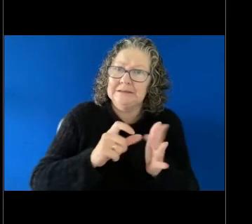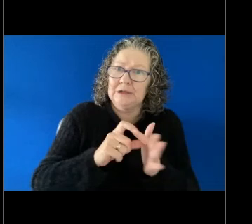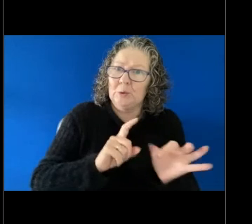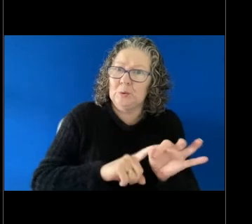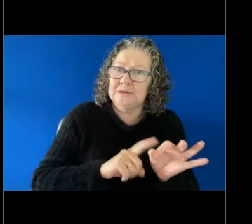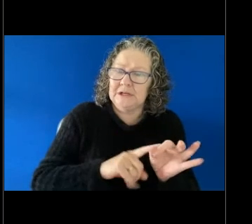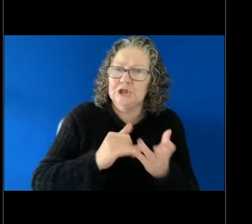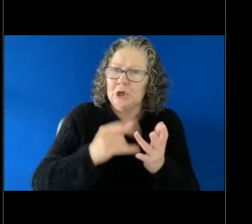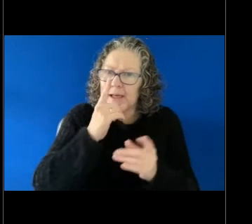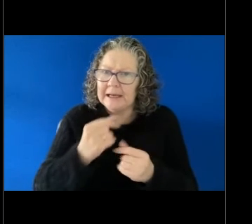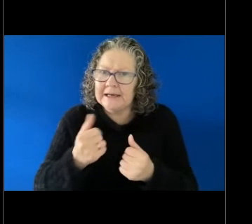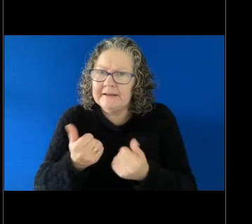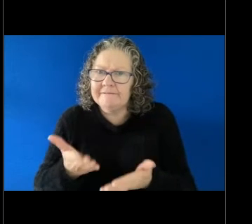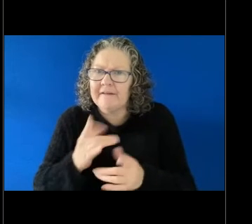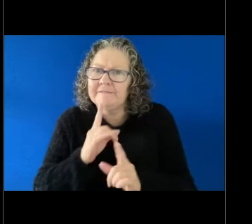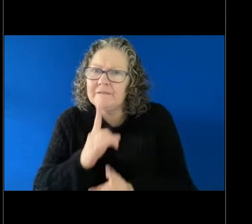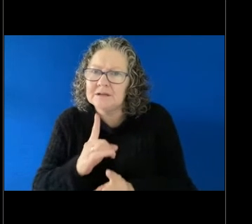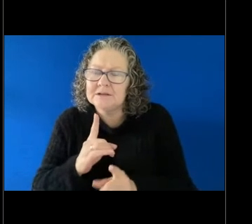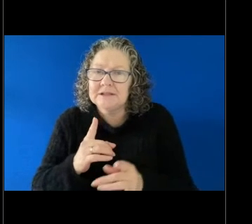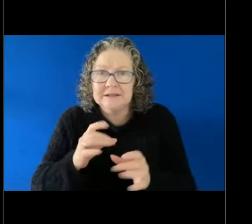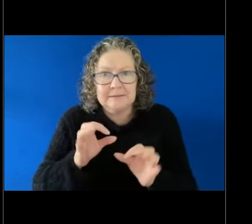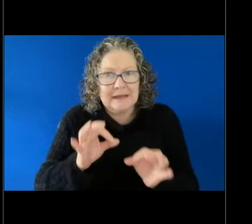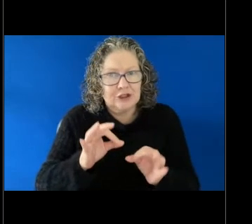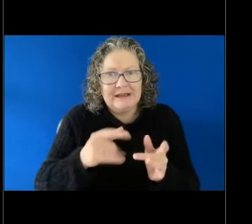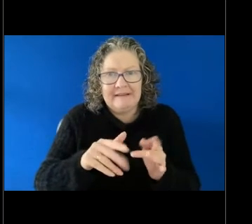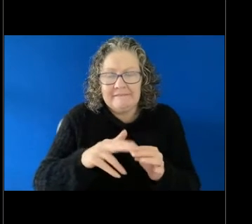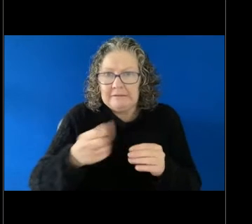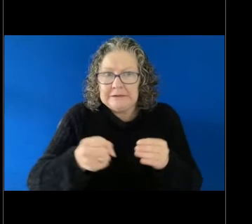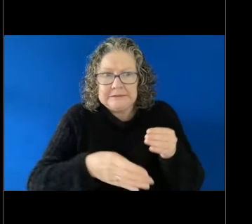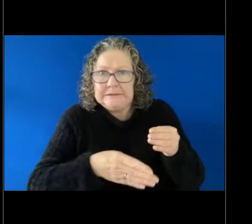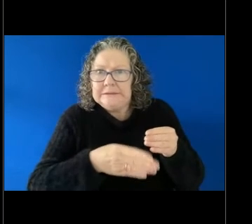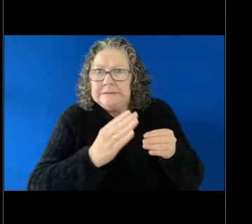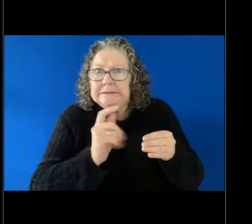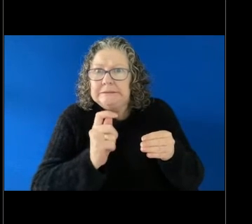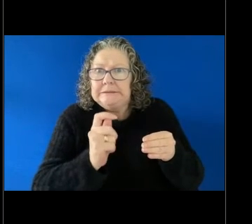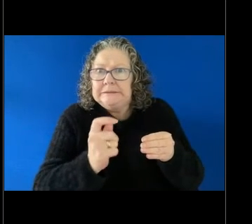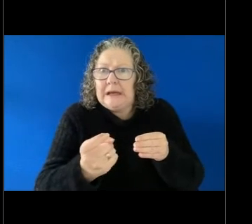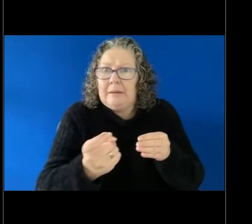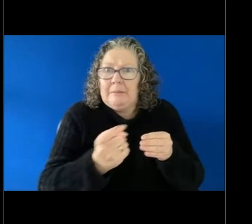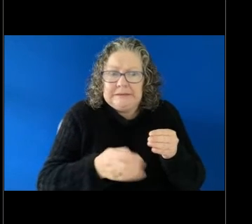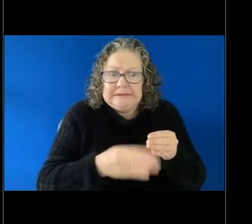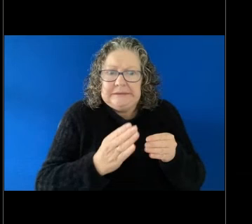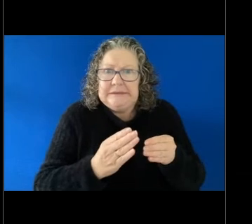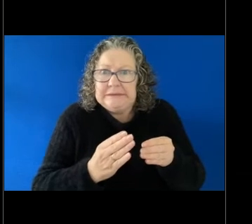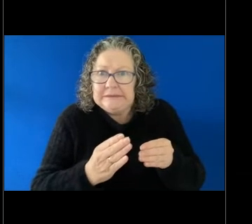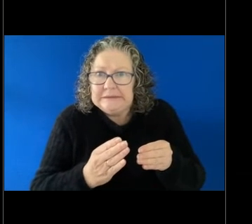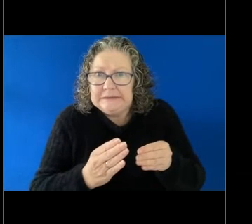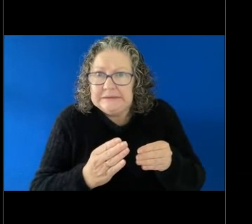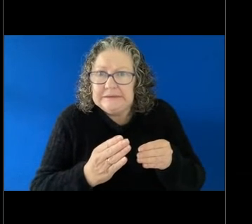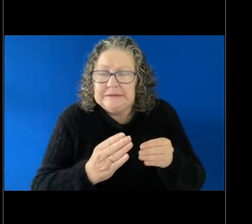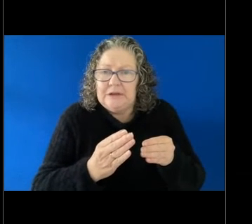if there is a timeframe that might be ending soon or one that's ended recently. Getting some advice